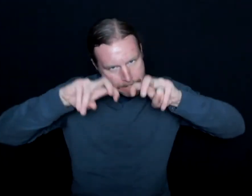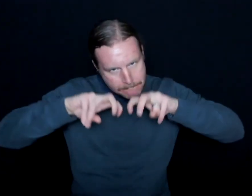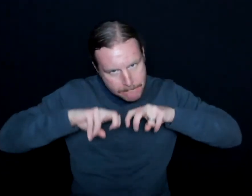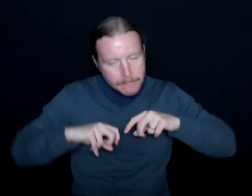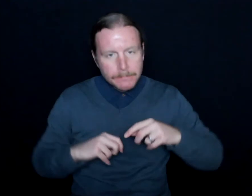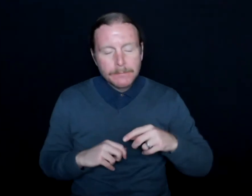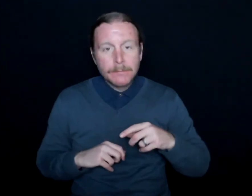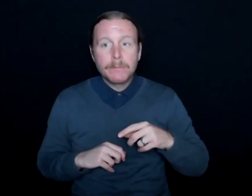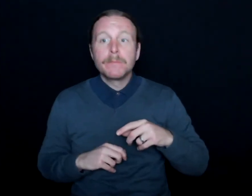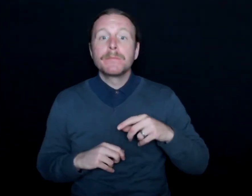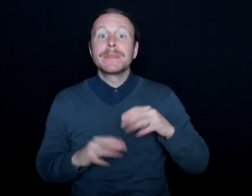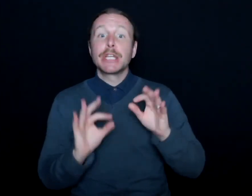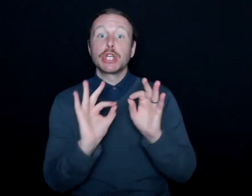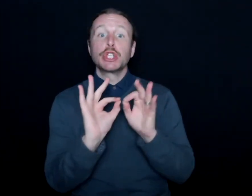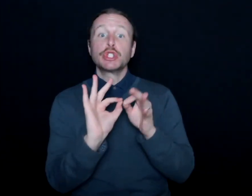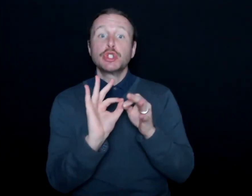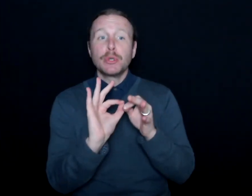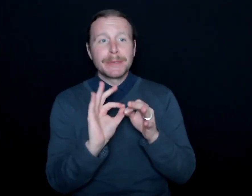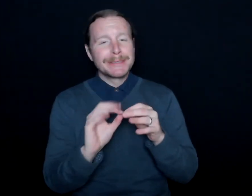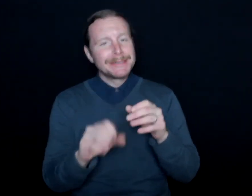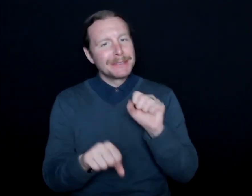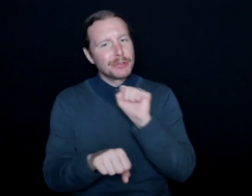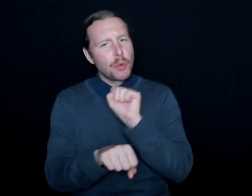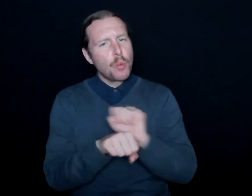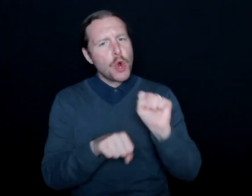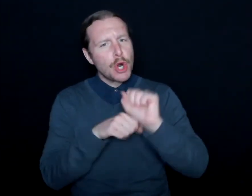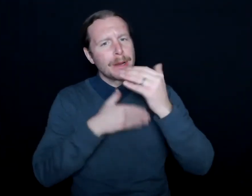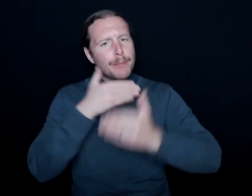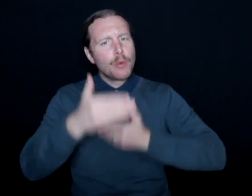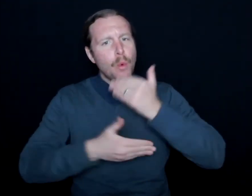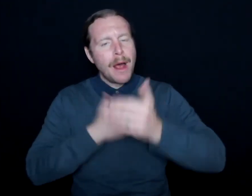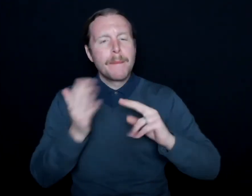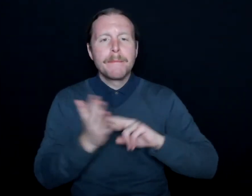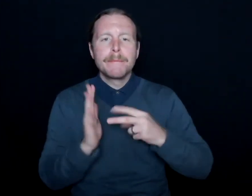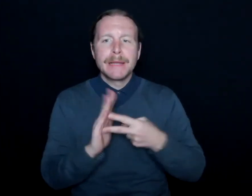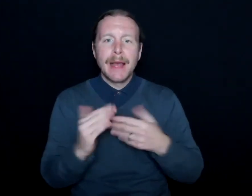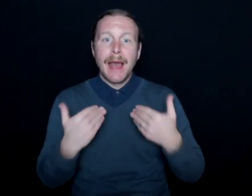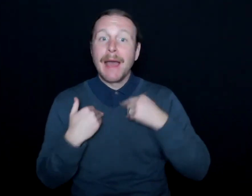In terms of interpreting, it's been a work in progress, where I have deaf friends and I also